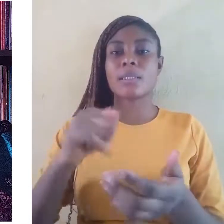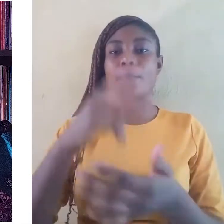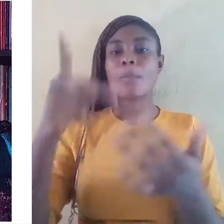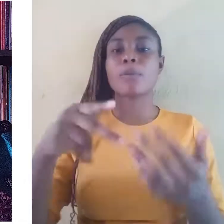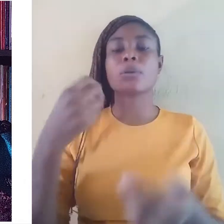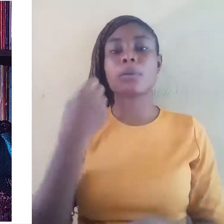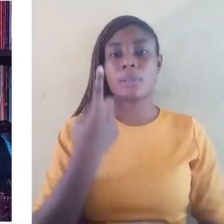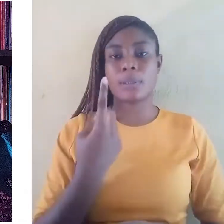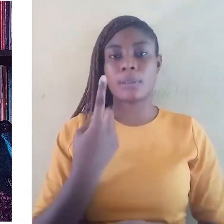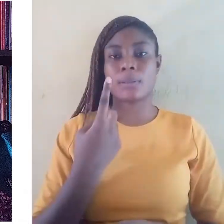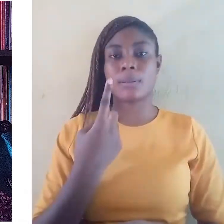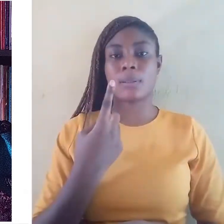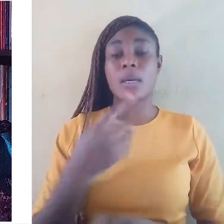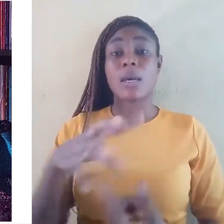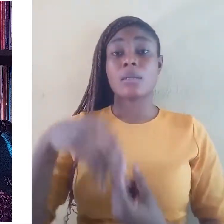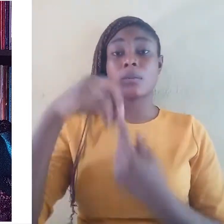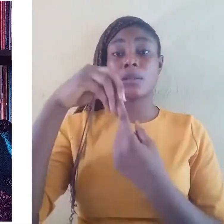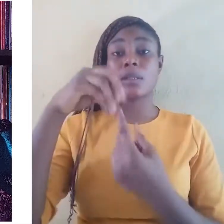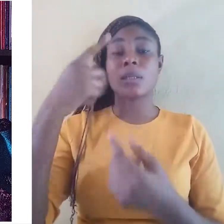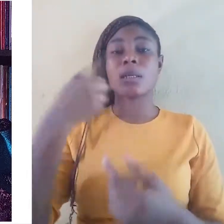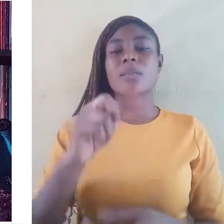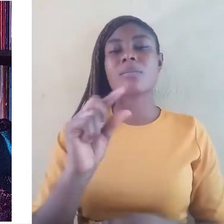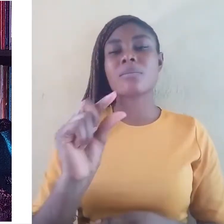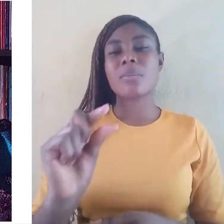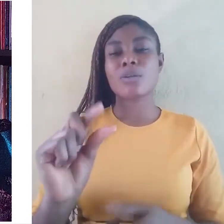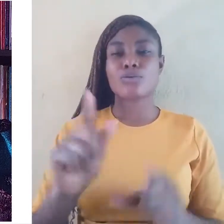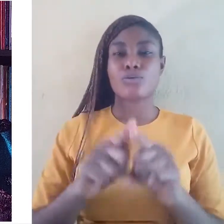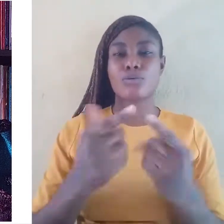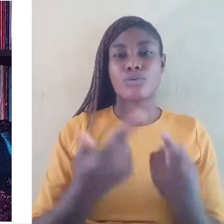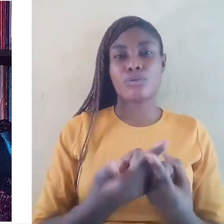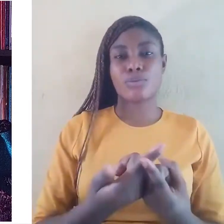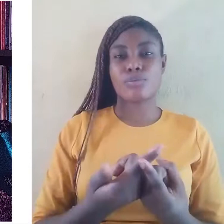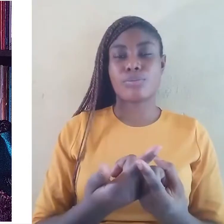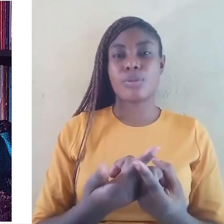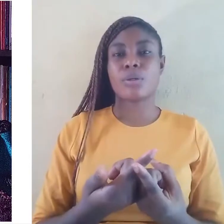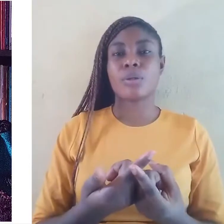especially the minorities and indigenous peoples.